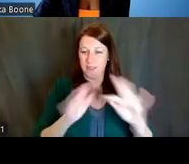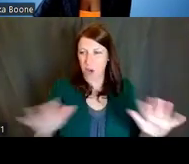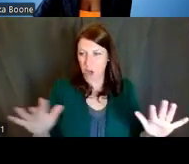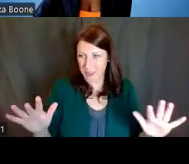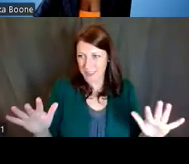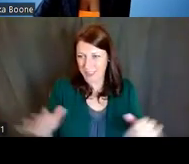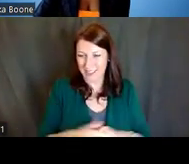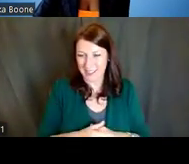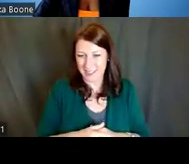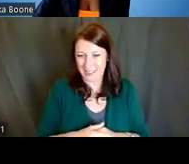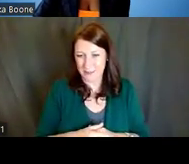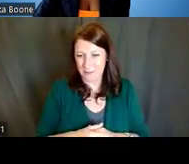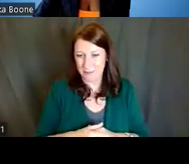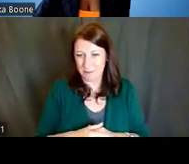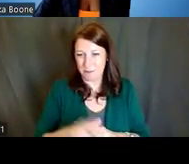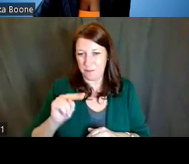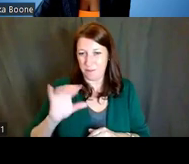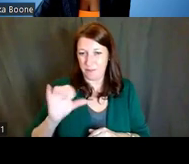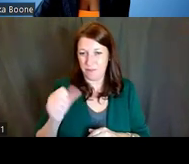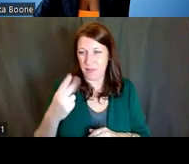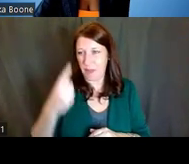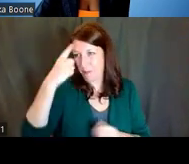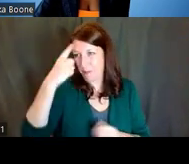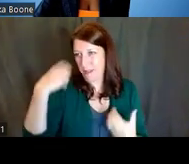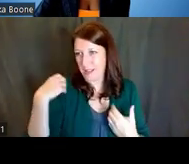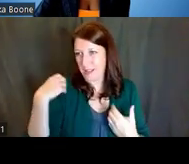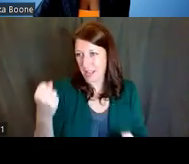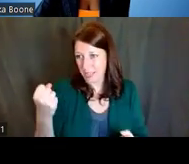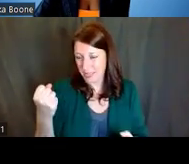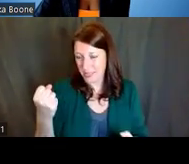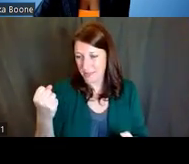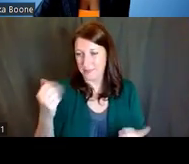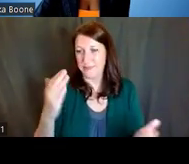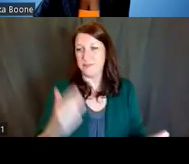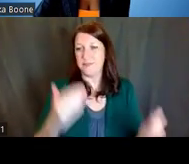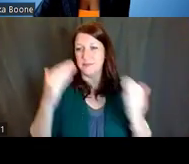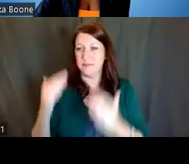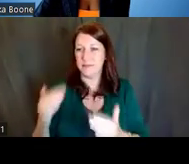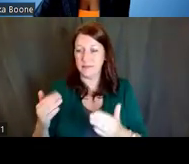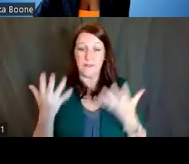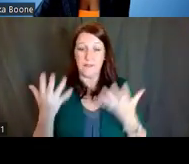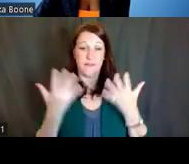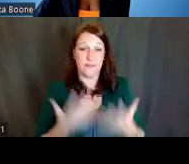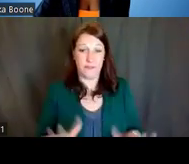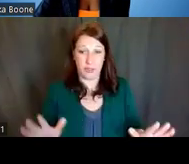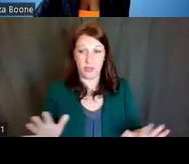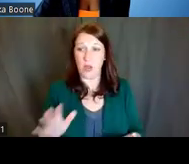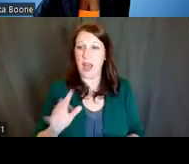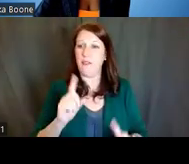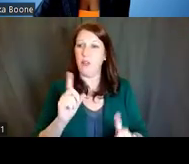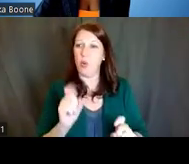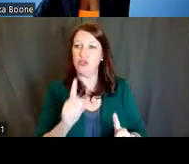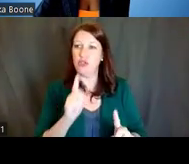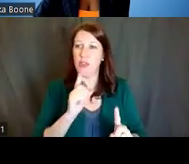from the National Institute of Mental Health, or NIMH; and following the presentations is a Q and A that will be moderated by none other